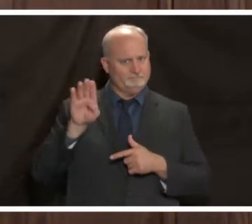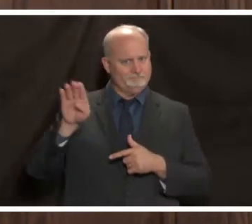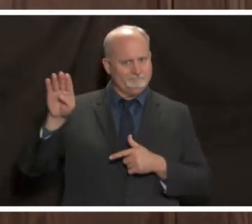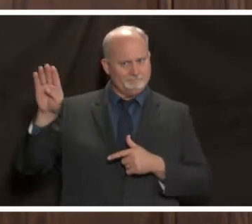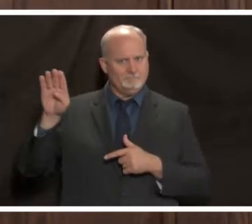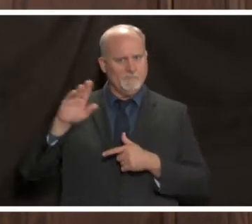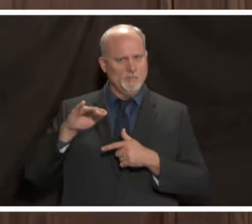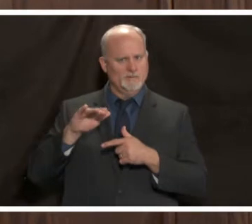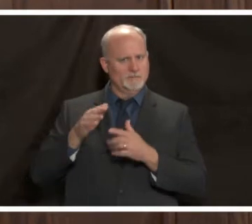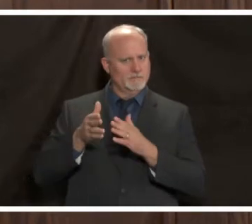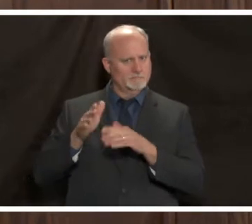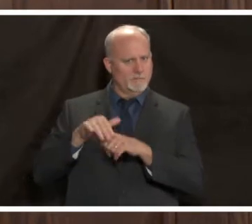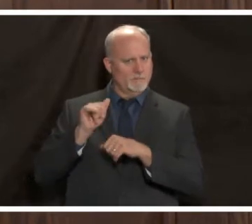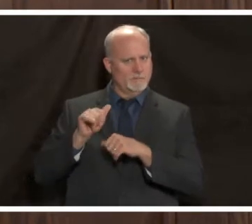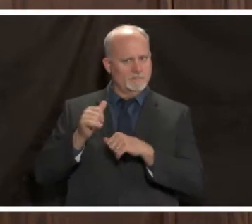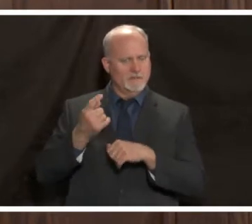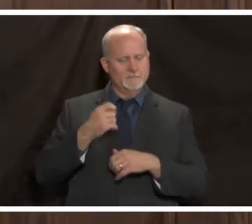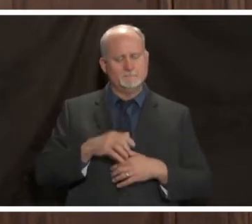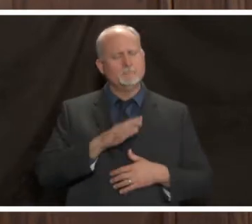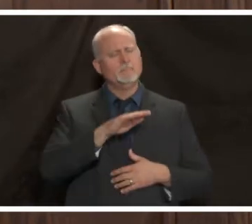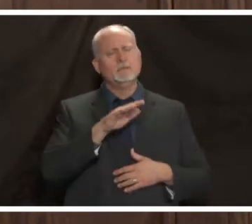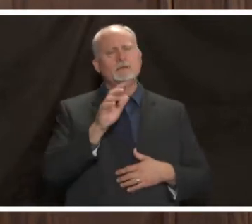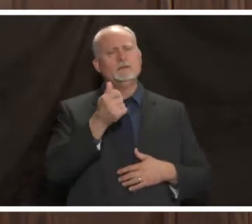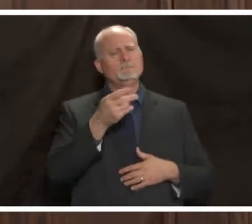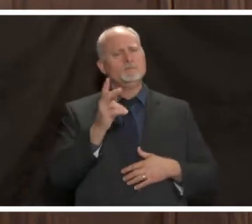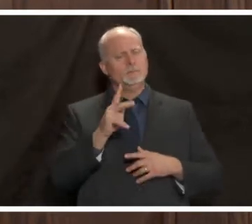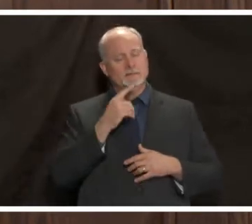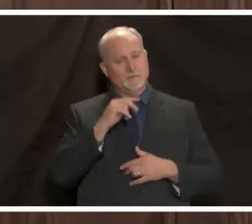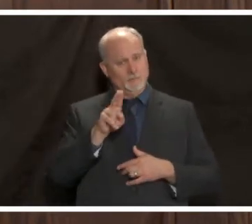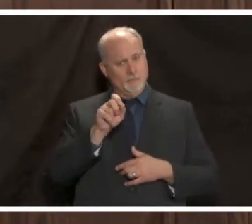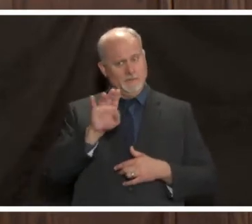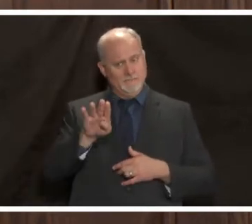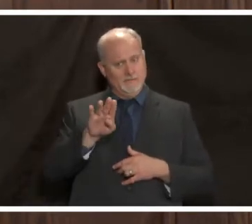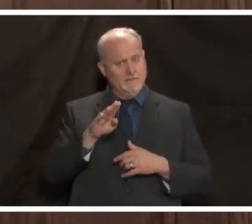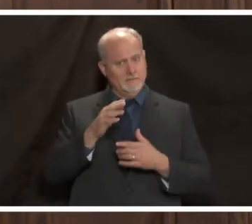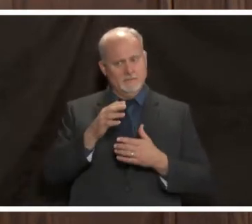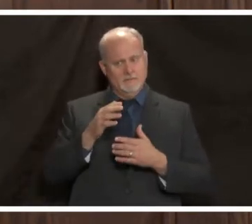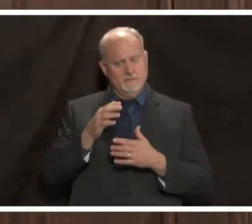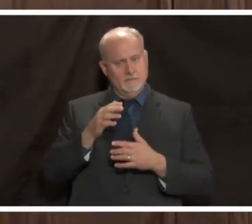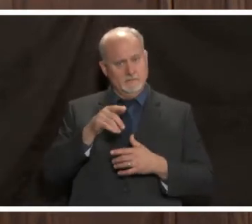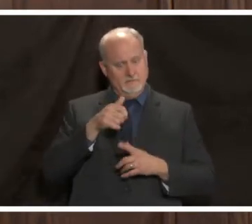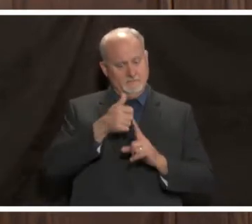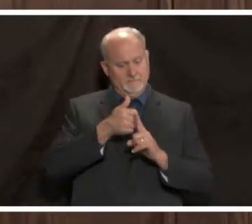a few people have asked did uab play a role in developing pfizer or moderna's vaccines can you